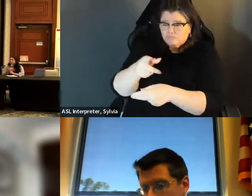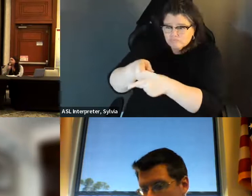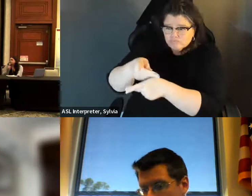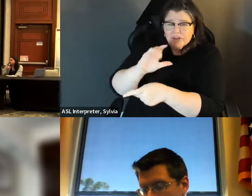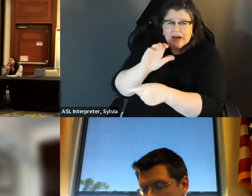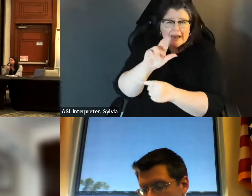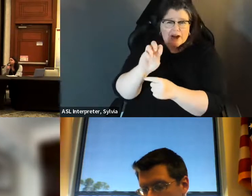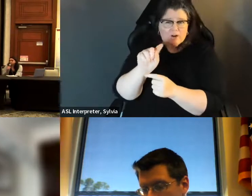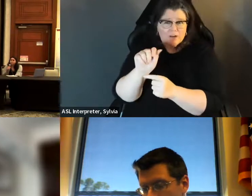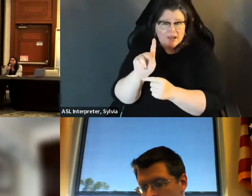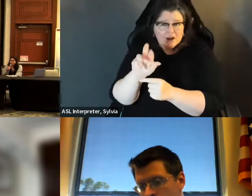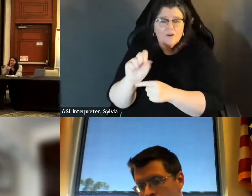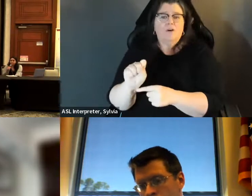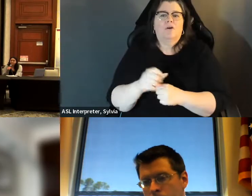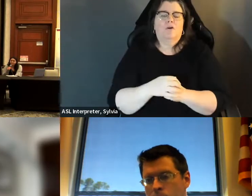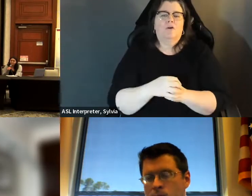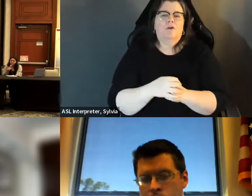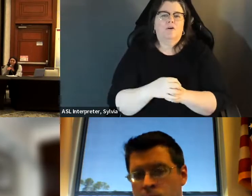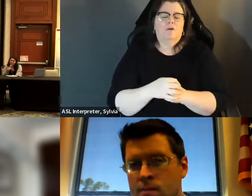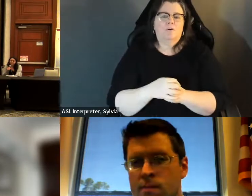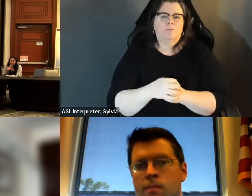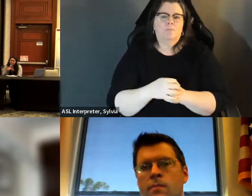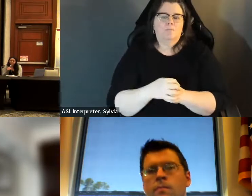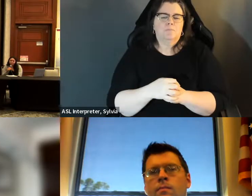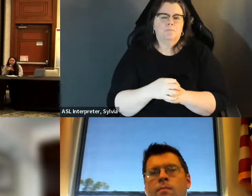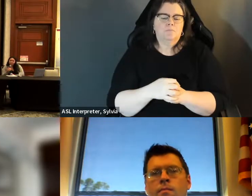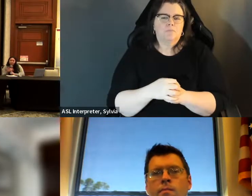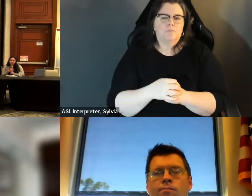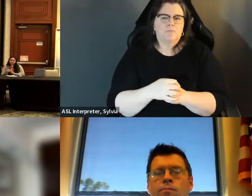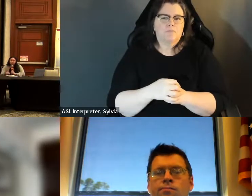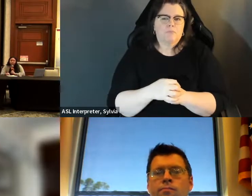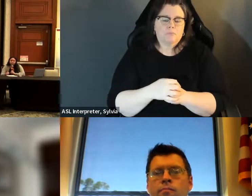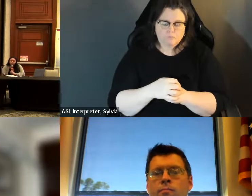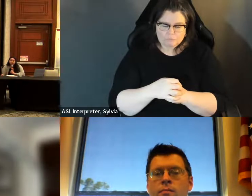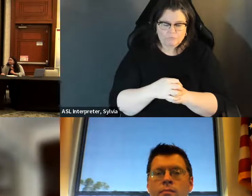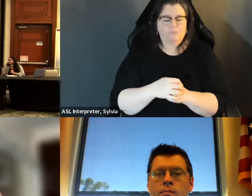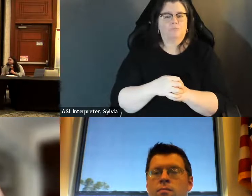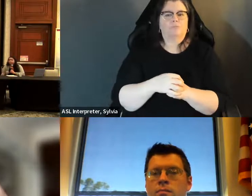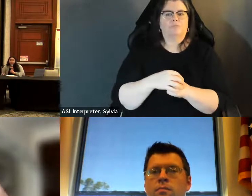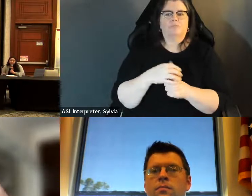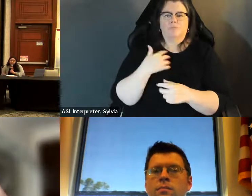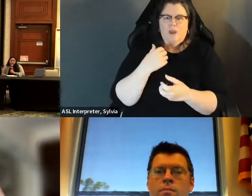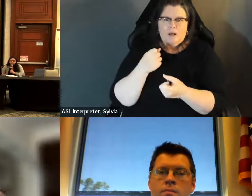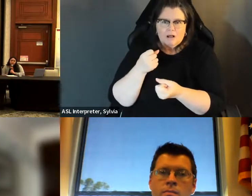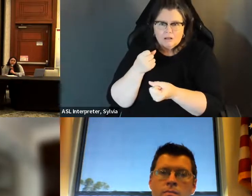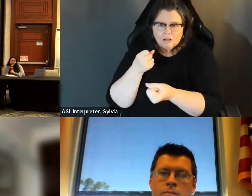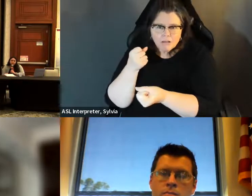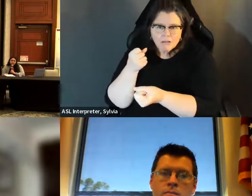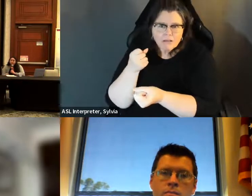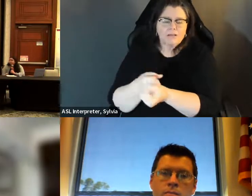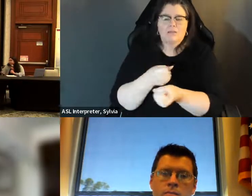huge advocate for a lot of care taking issues, and I am on the disability policy initiative at Georgetown that's an ally. By the time I was in college, and 2 parents with disabilities and was a caretaker, and so I, huge advocate for a lot of caretaking issues, and I am on, the disability, policy initiative at Georgia university to continue doing lobbying